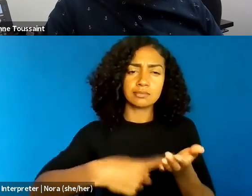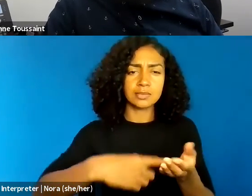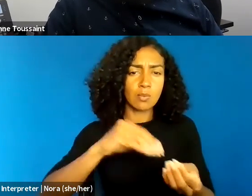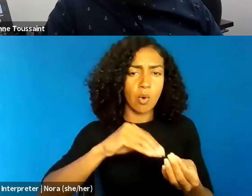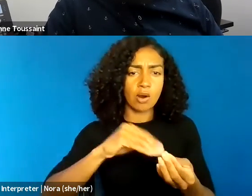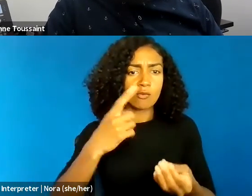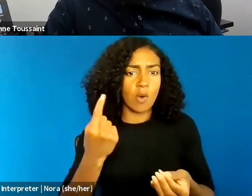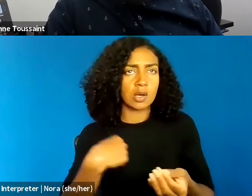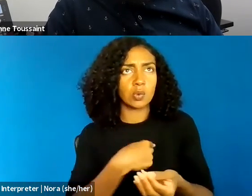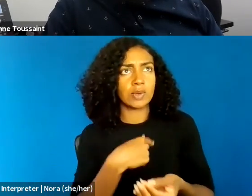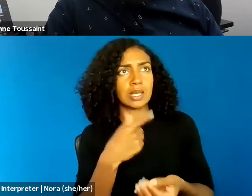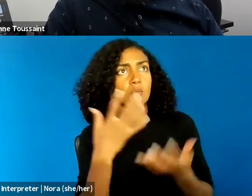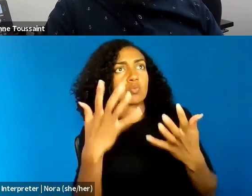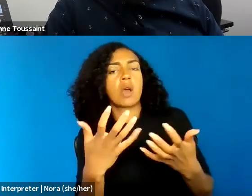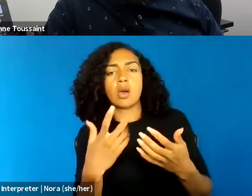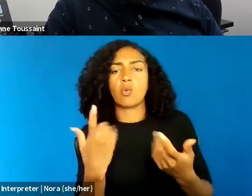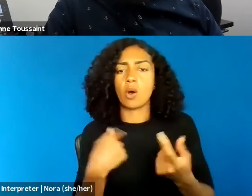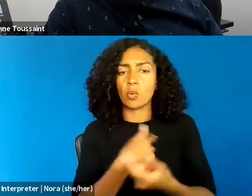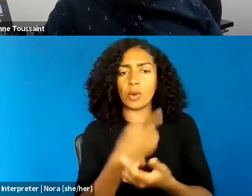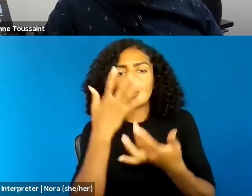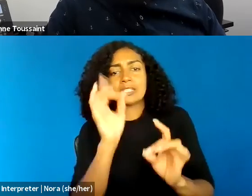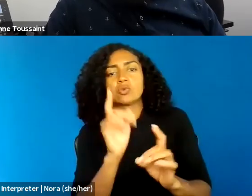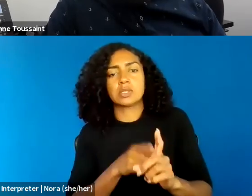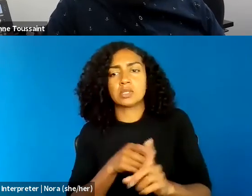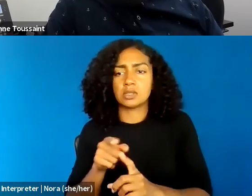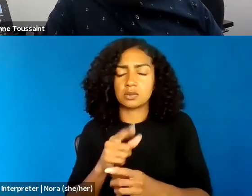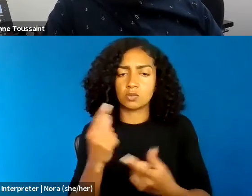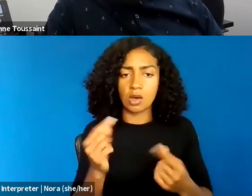just because it's something I was not thinking about when I wrote my piece,